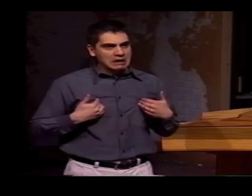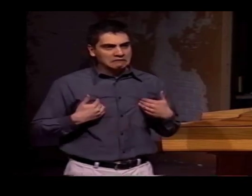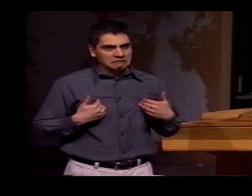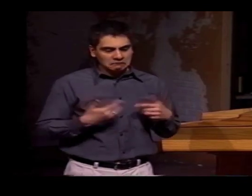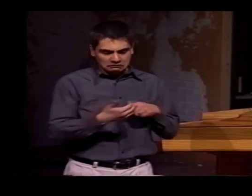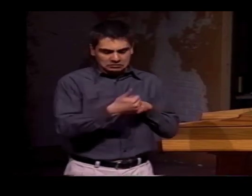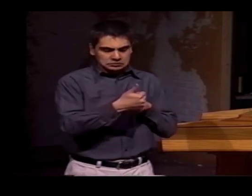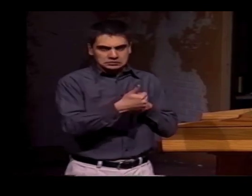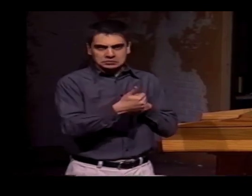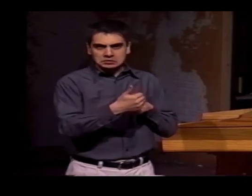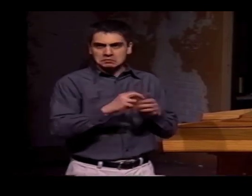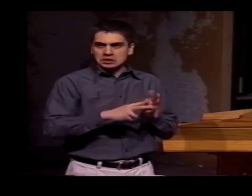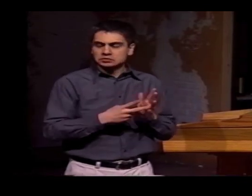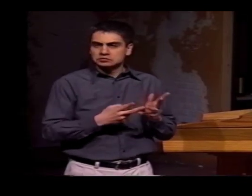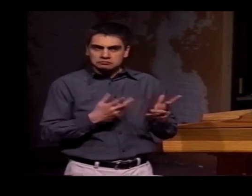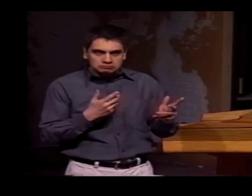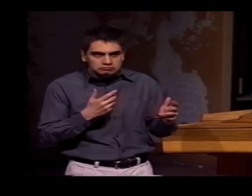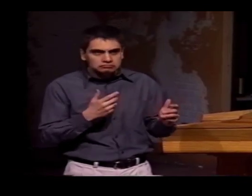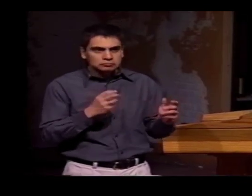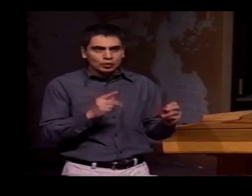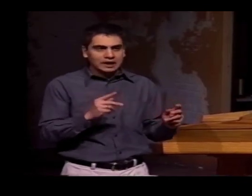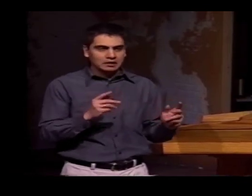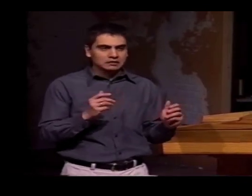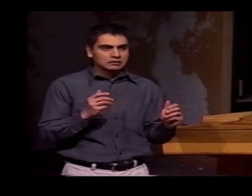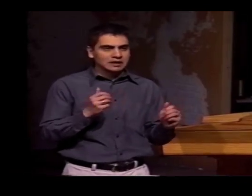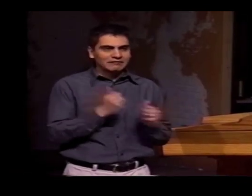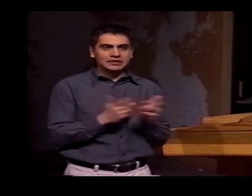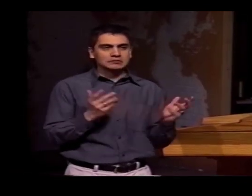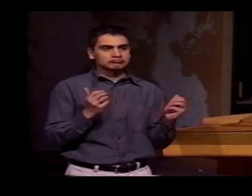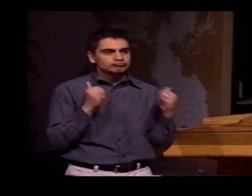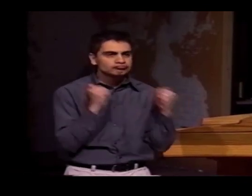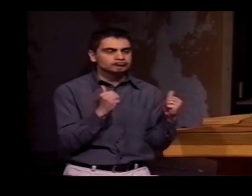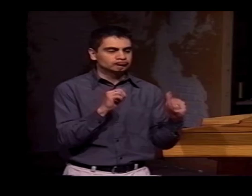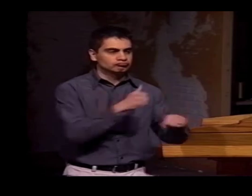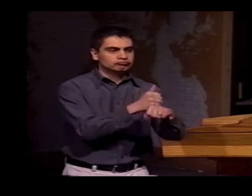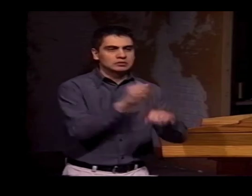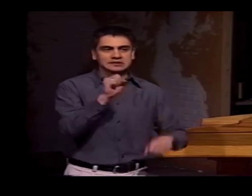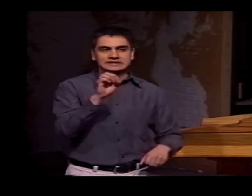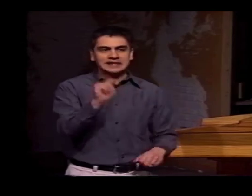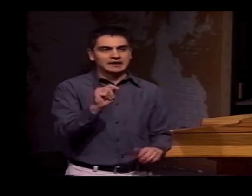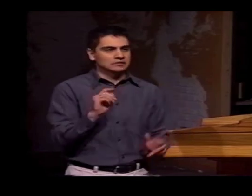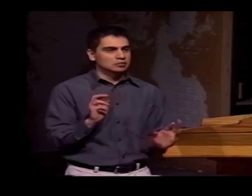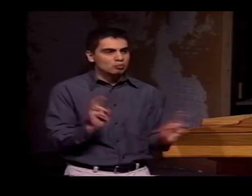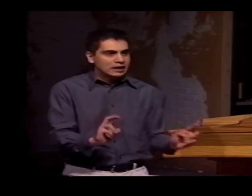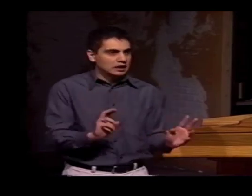IT HAS MEANING. I MEAN, HEARING PEOPLE USE IT. EVERYONE USES IT.